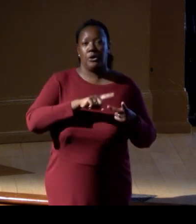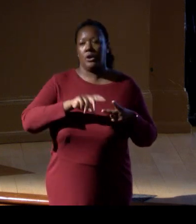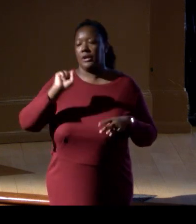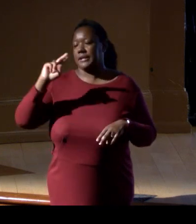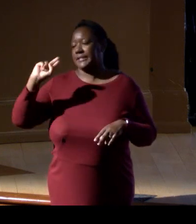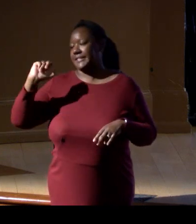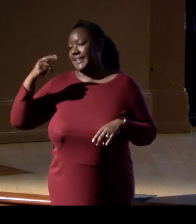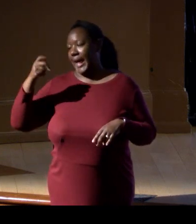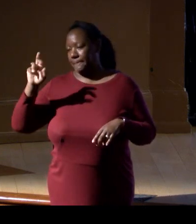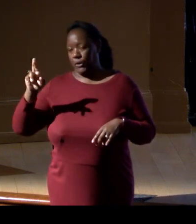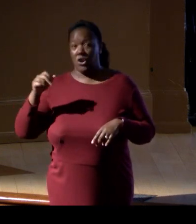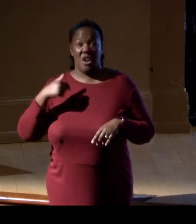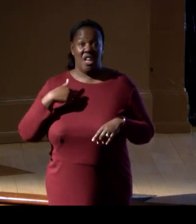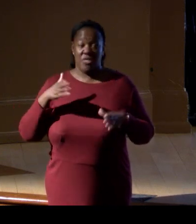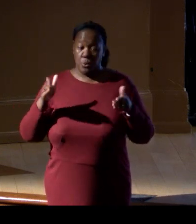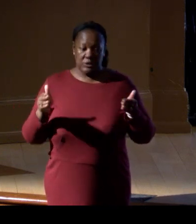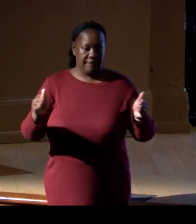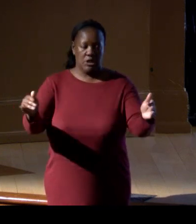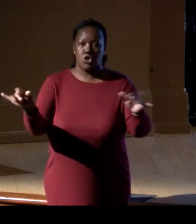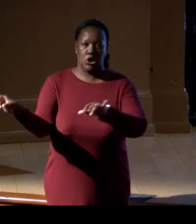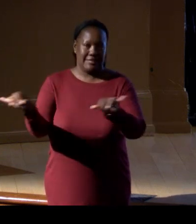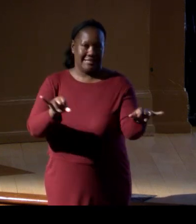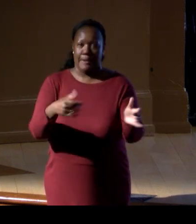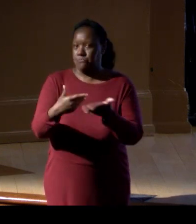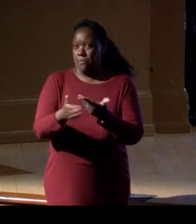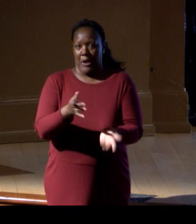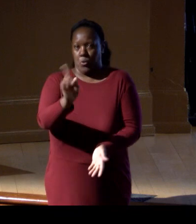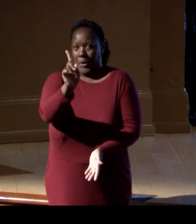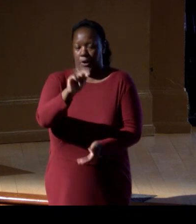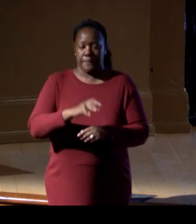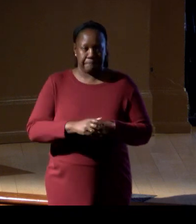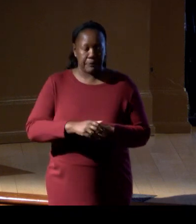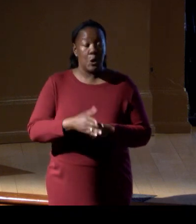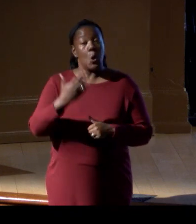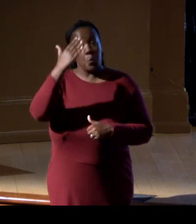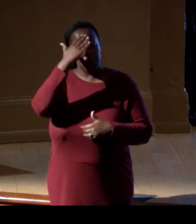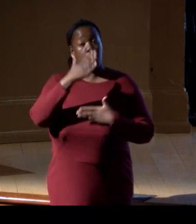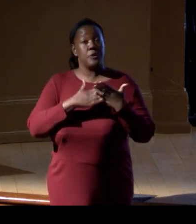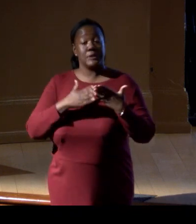And we know that there are species that also travel to these places for feeding.